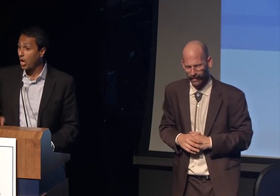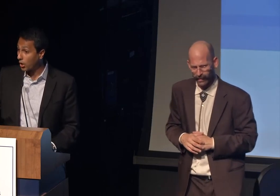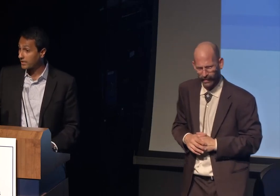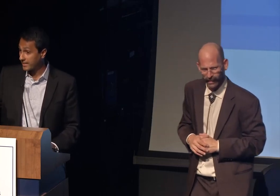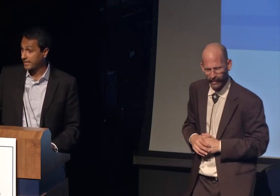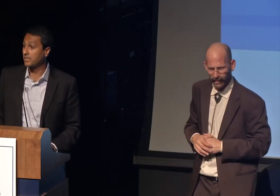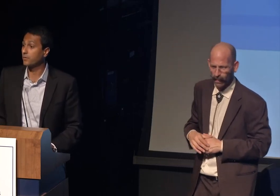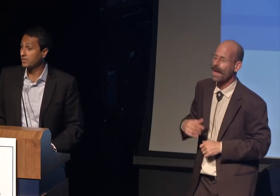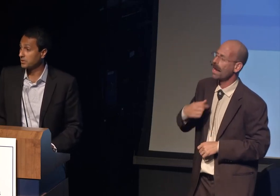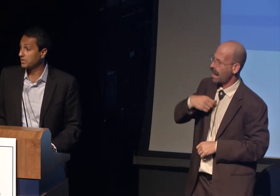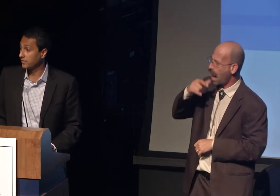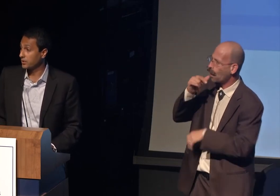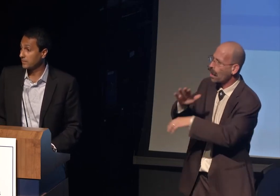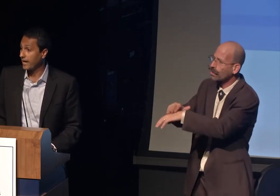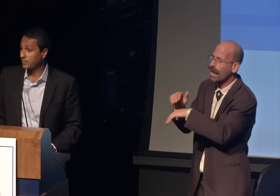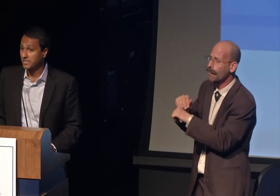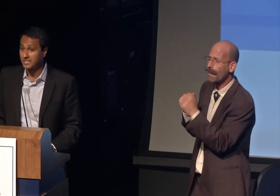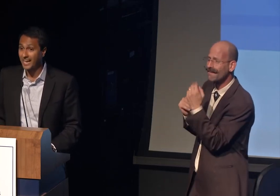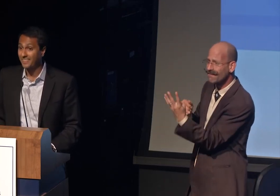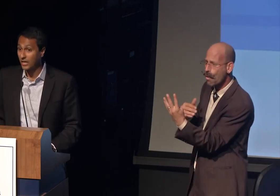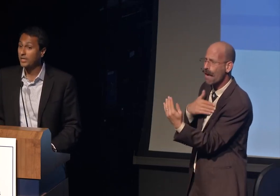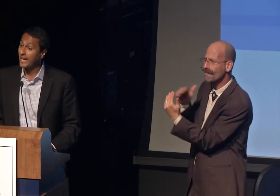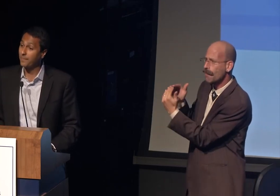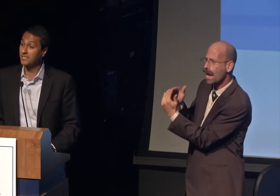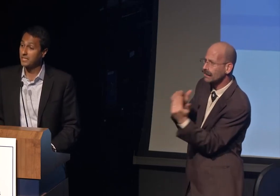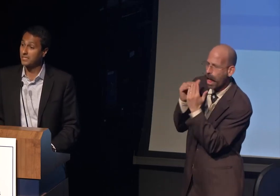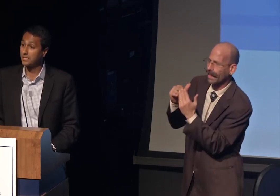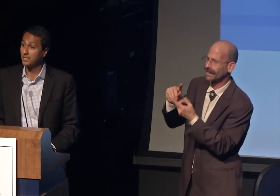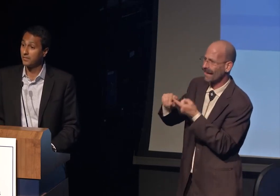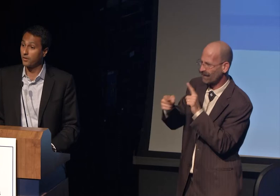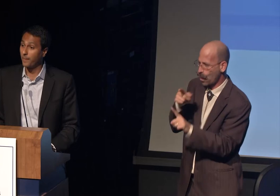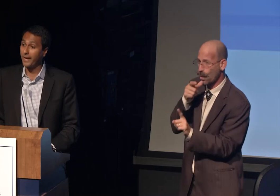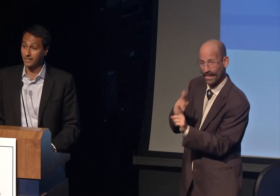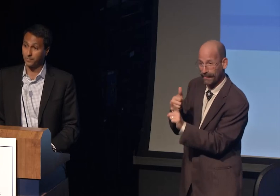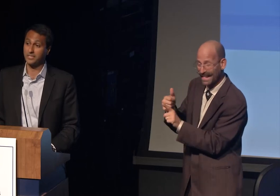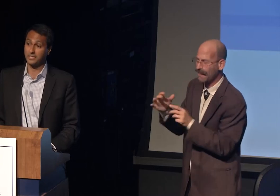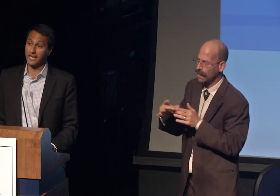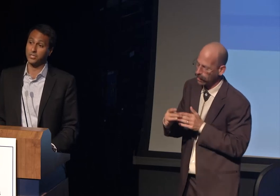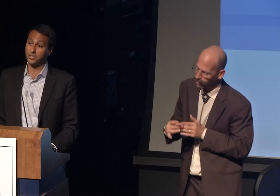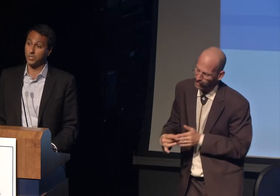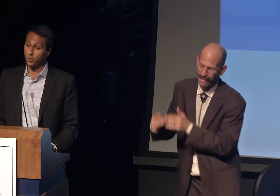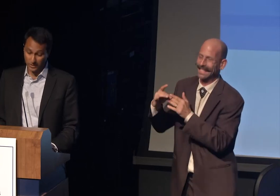who are architects of religiously diverse democracies on their campuses for our panel presentation.